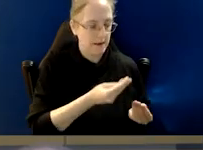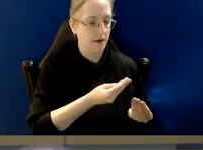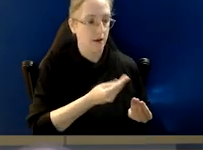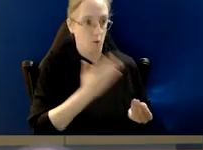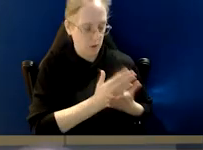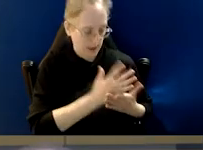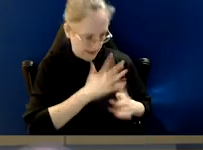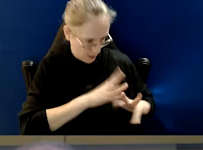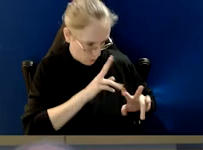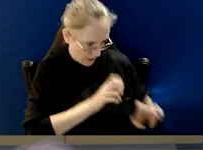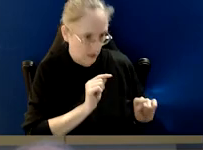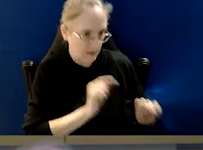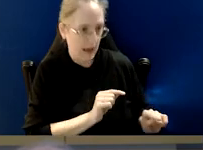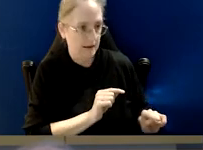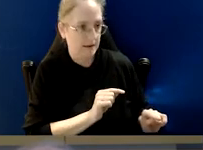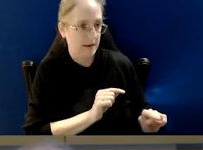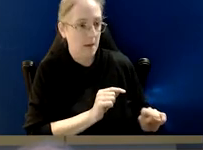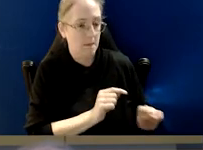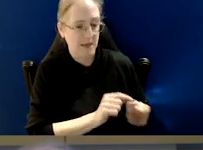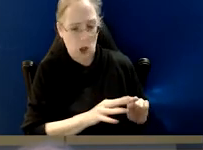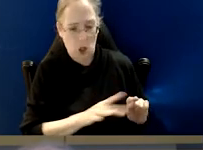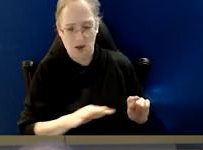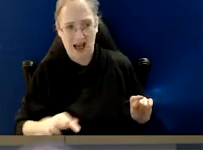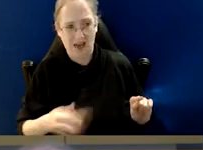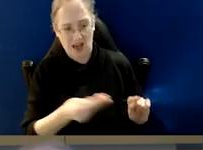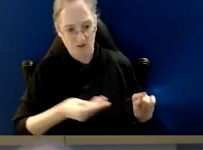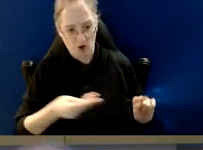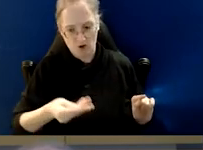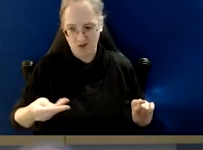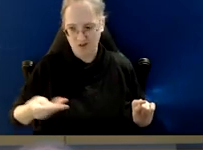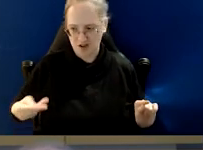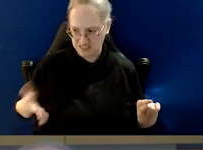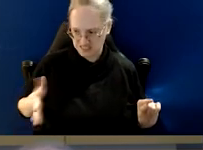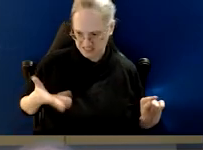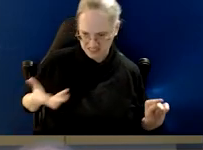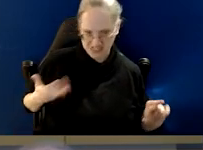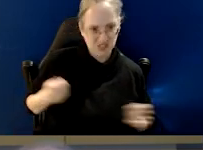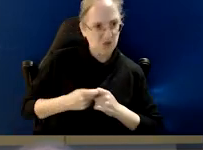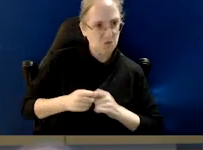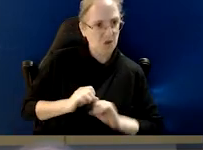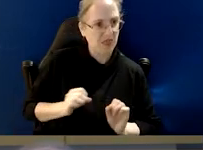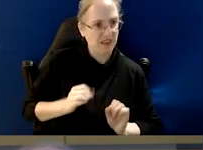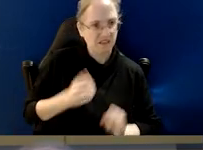we really need to dig into this one but there's a lot of dross.